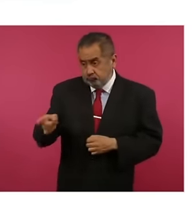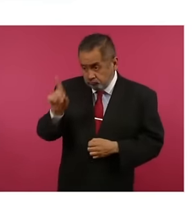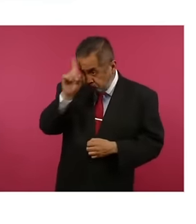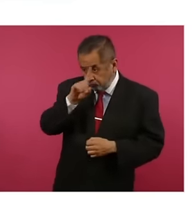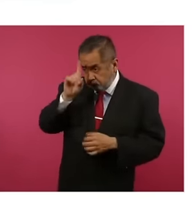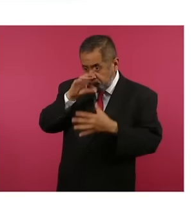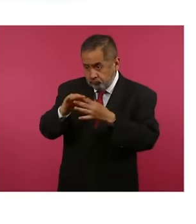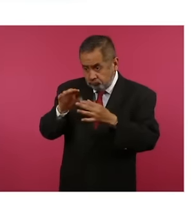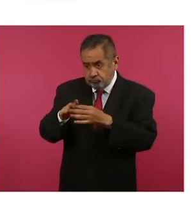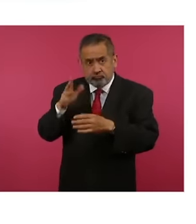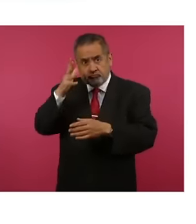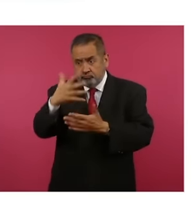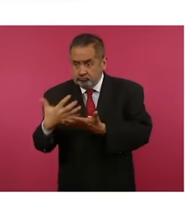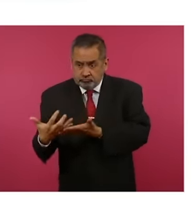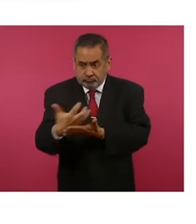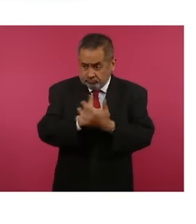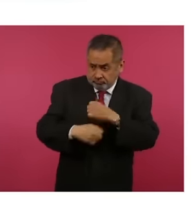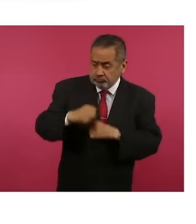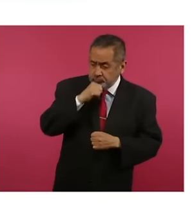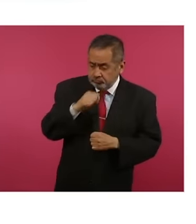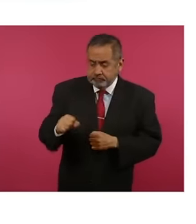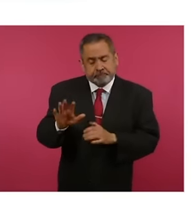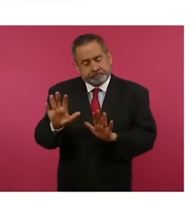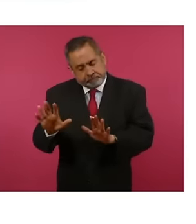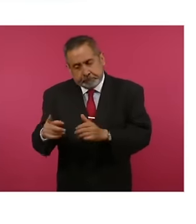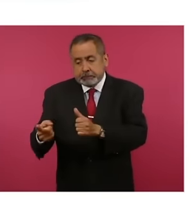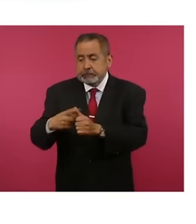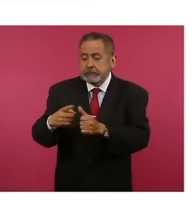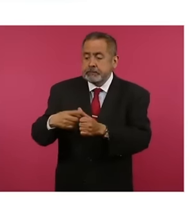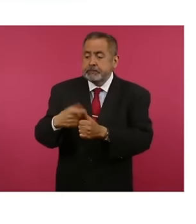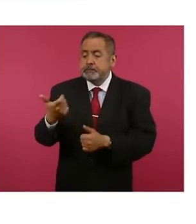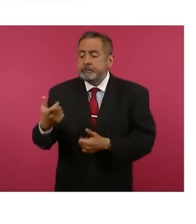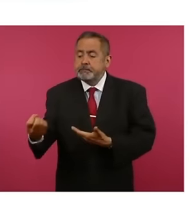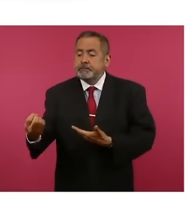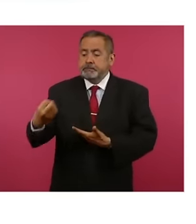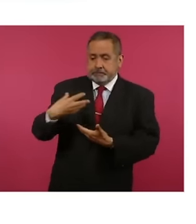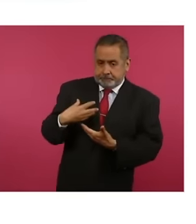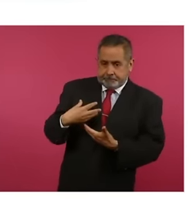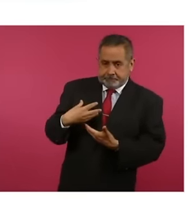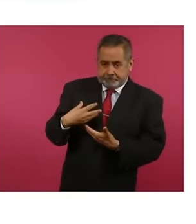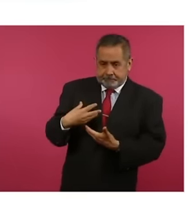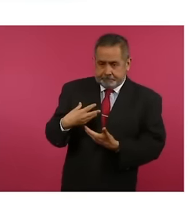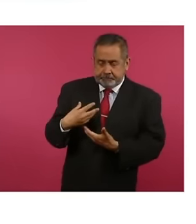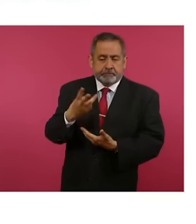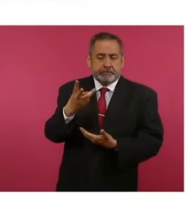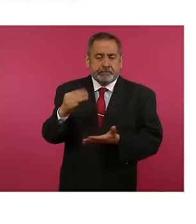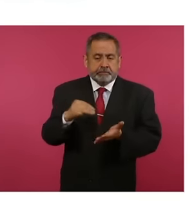the returns then you have to deposit a minimum amount of 3,000 pesos But this is